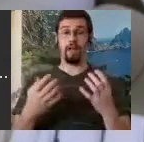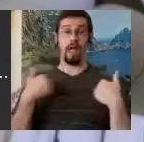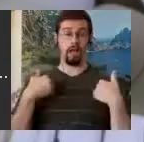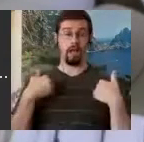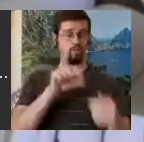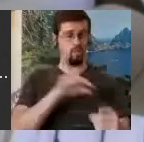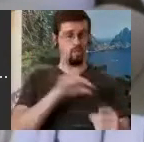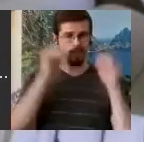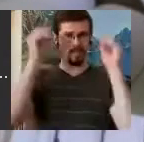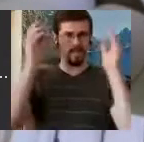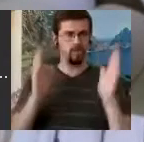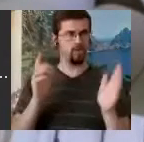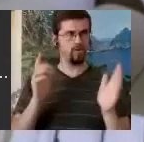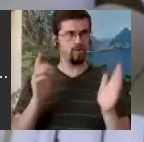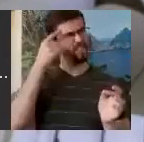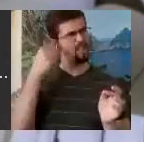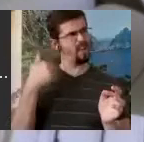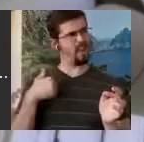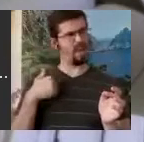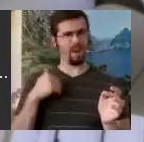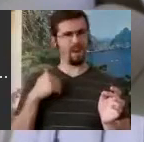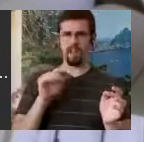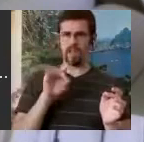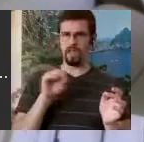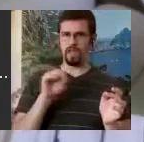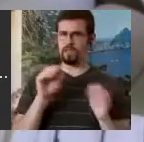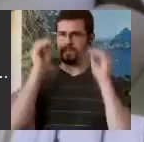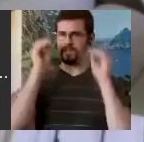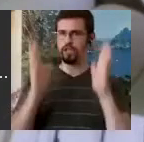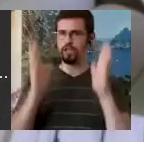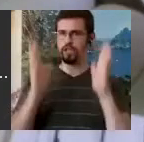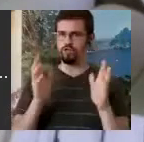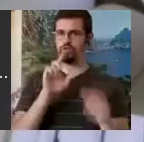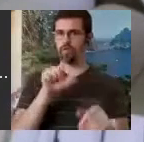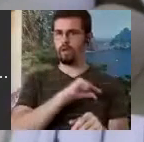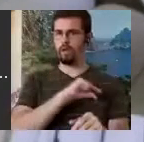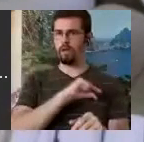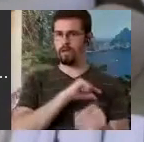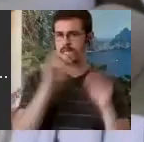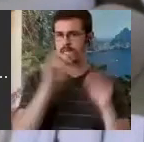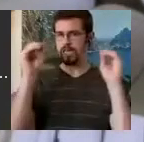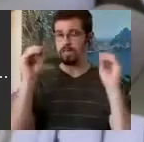Sutton DanceWriting. In the meantime, before that happened, I brought it back